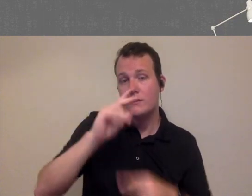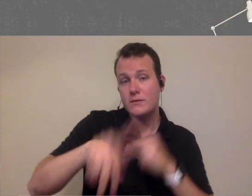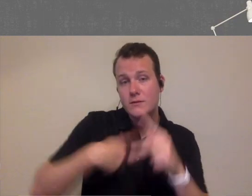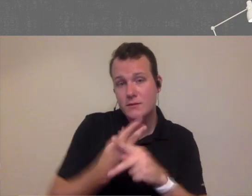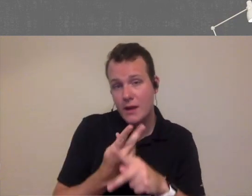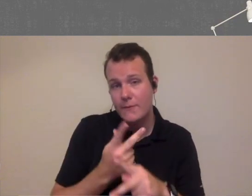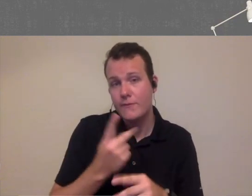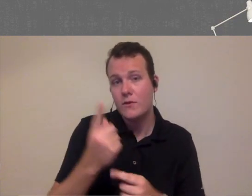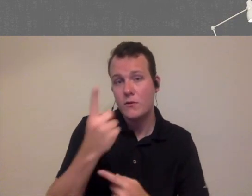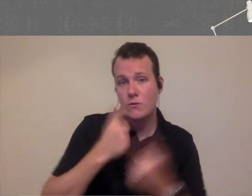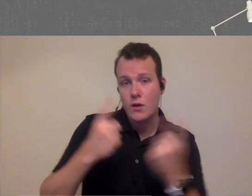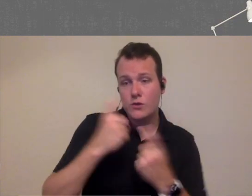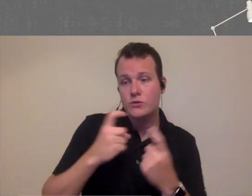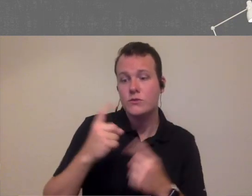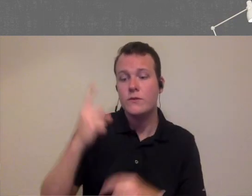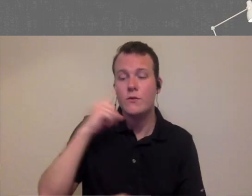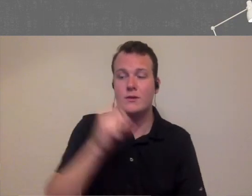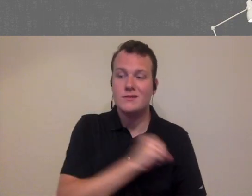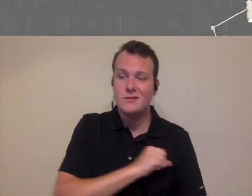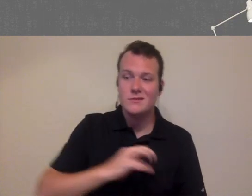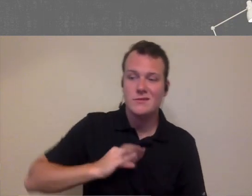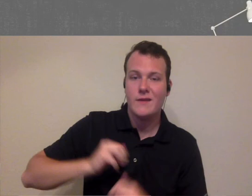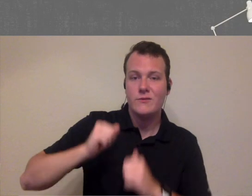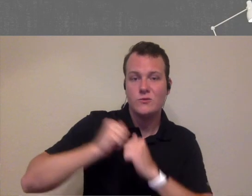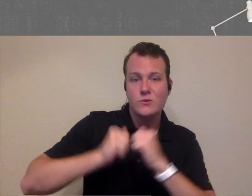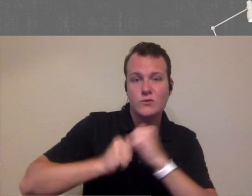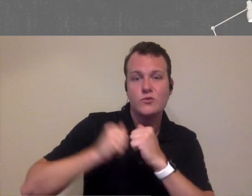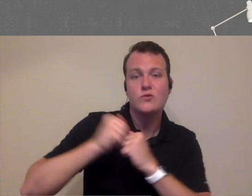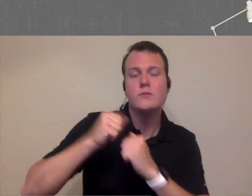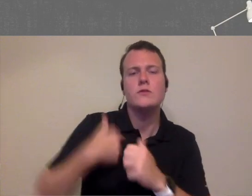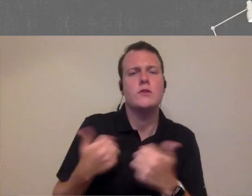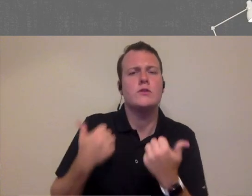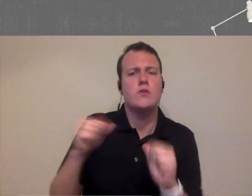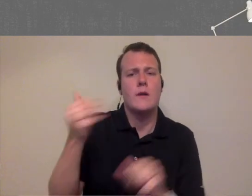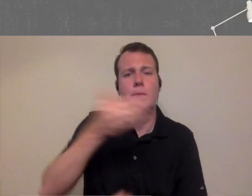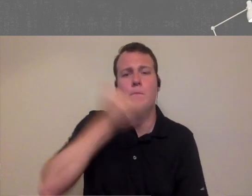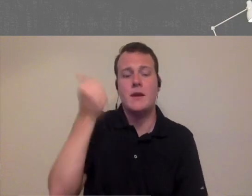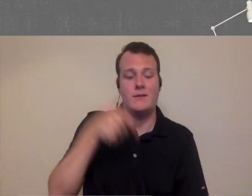types of questions you have about a staffing structure I will do my best at